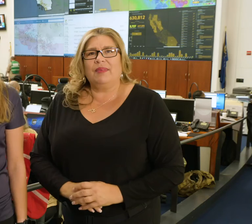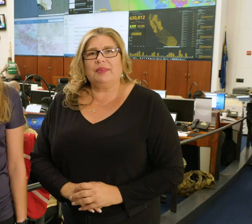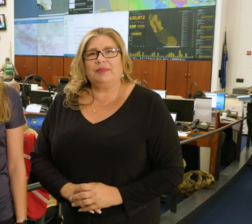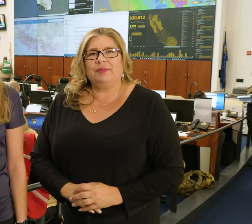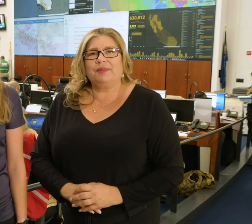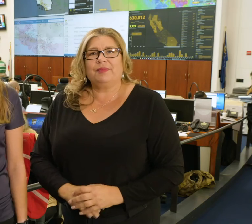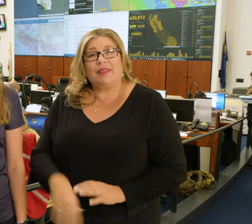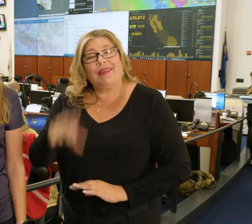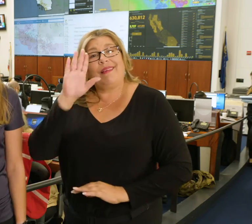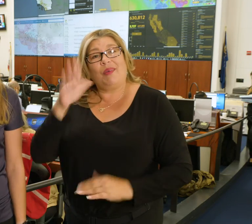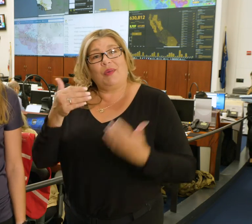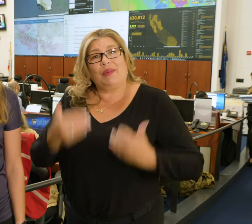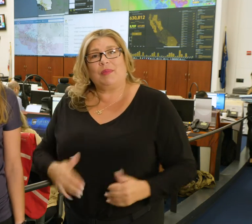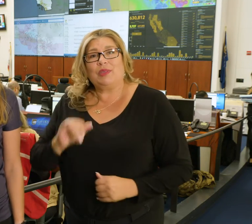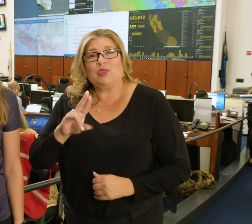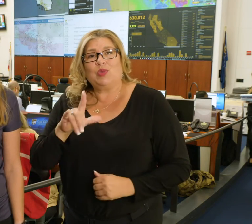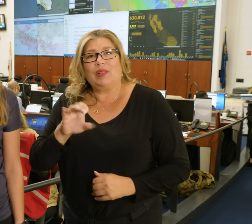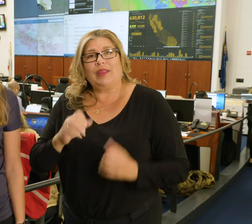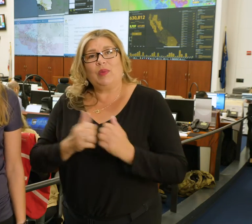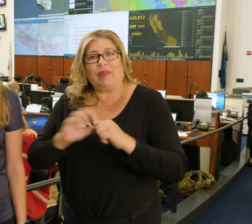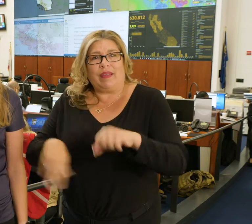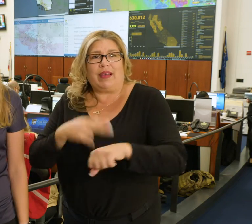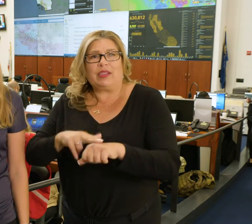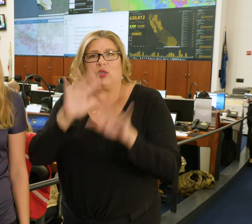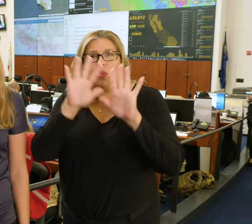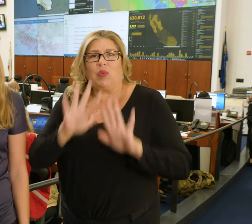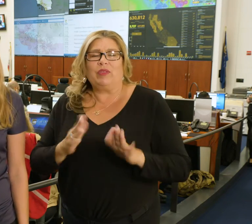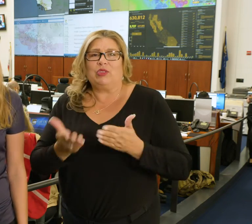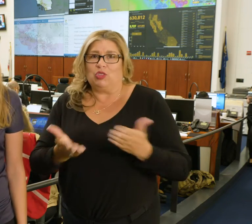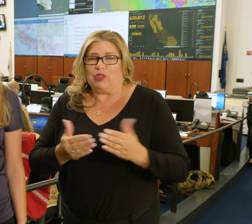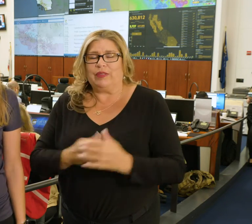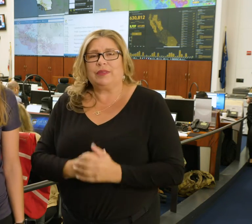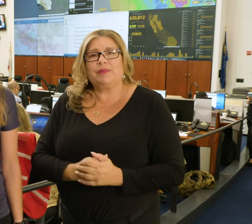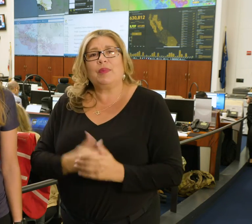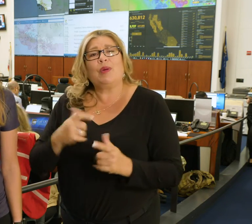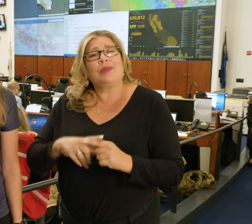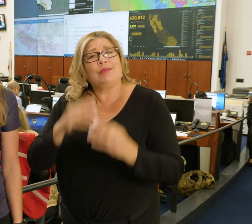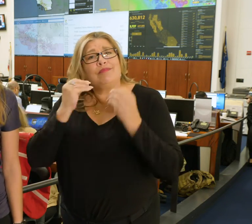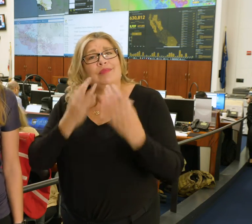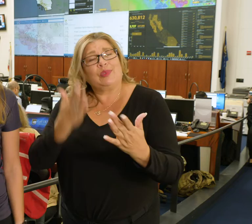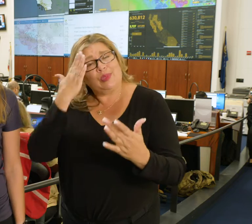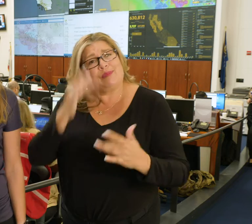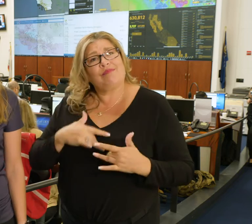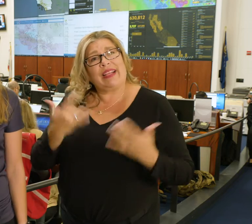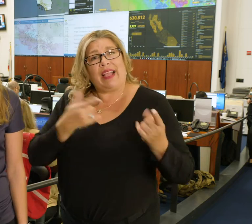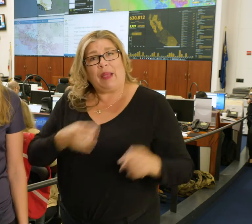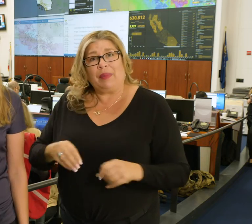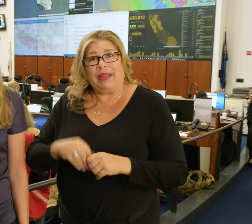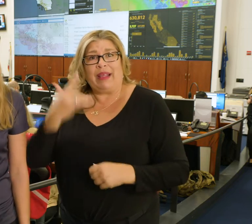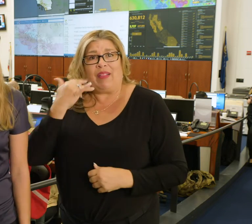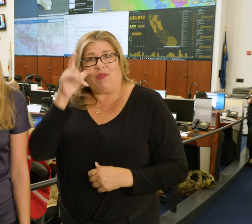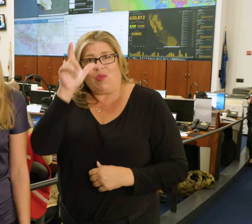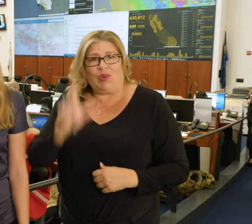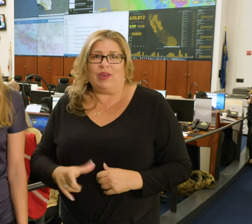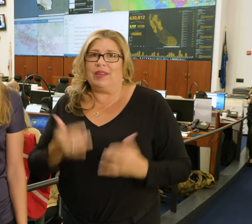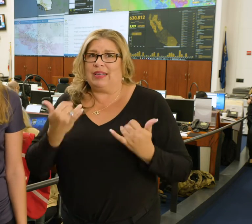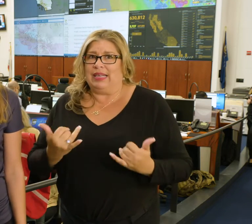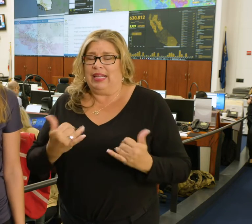Hi I'm Julie with the National Weather Service. I'm here to give you a quick weather briefing of what's happening across California. Today the winds in the